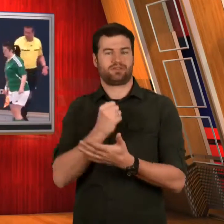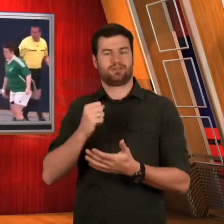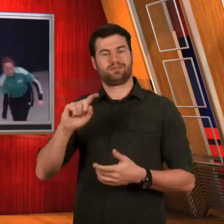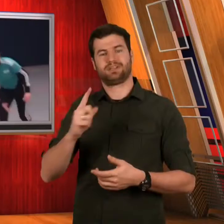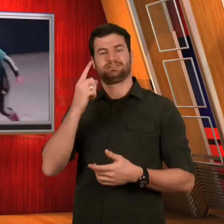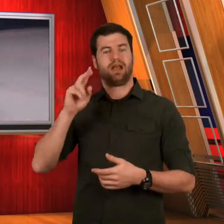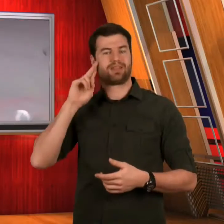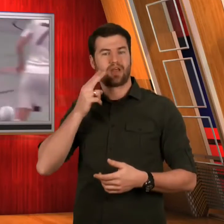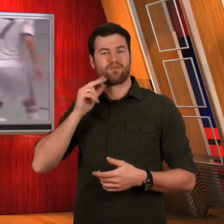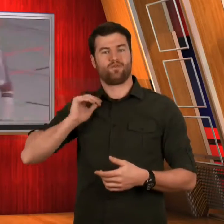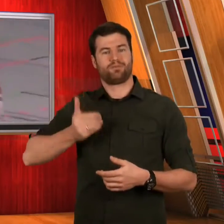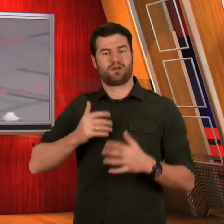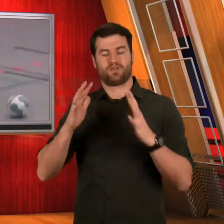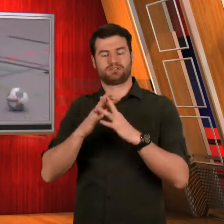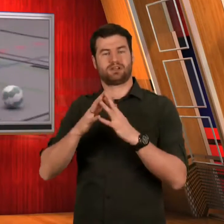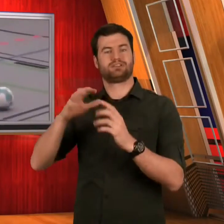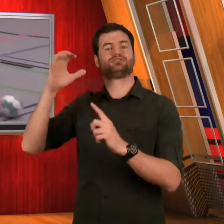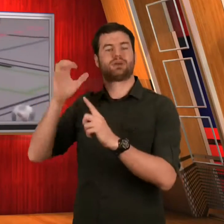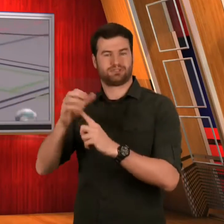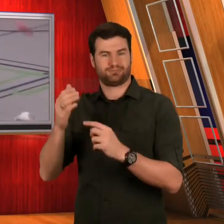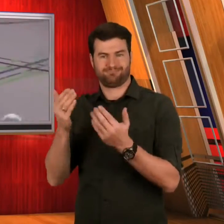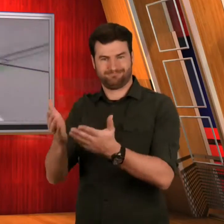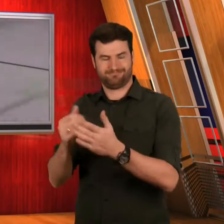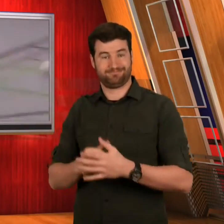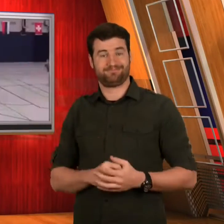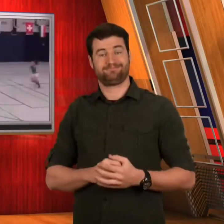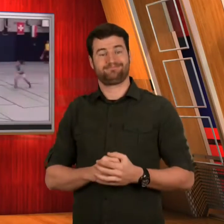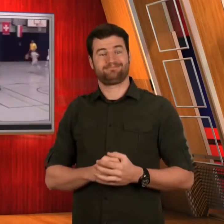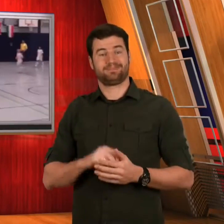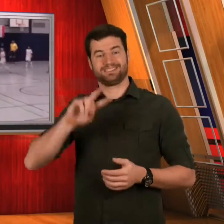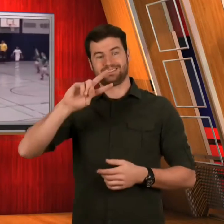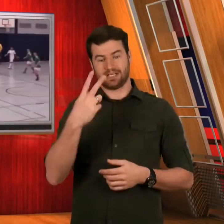won the Deaf Women's Futsal championship.